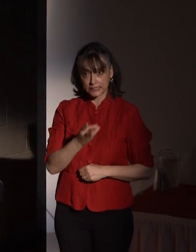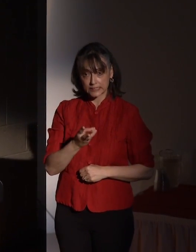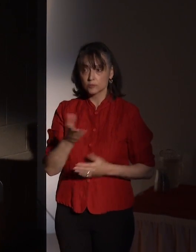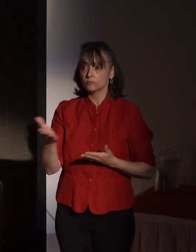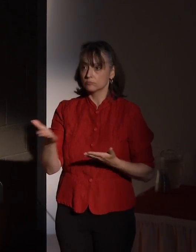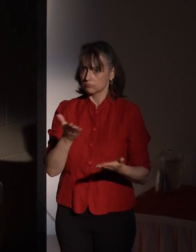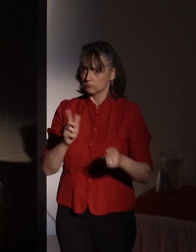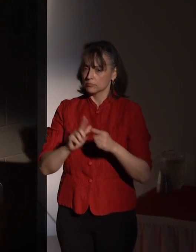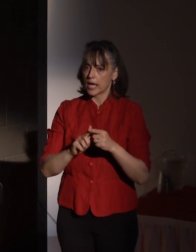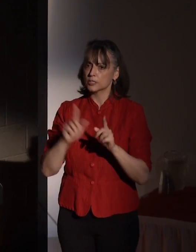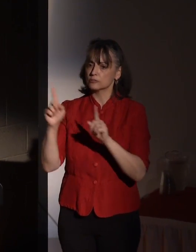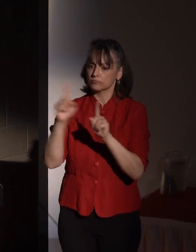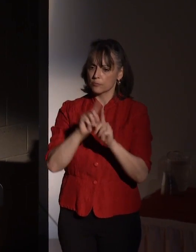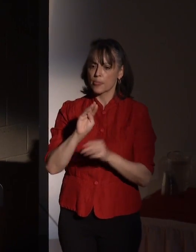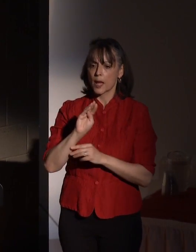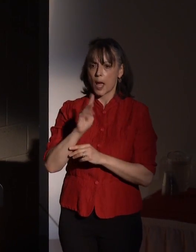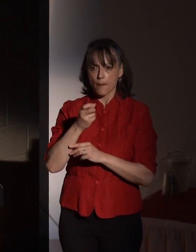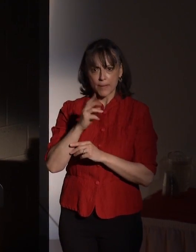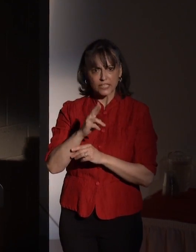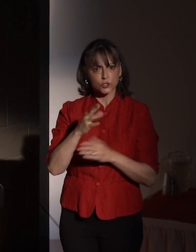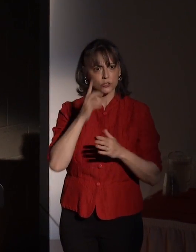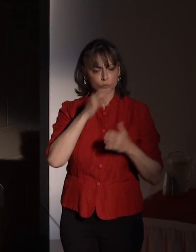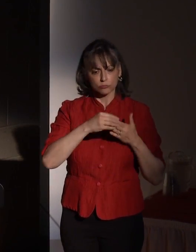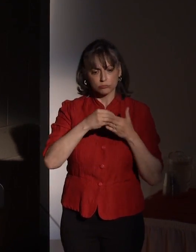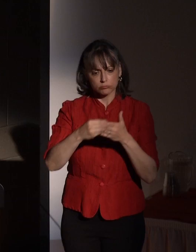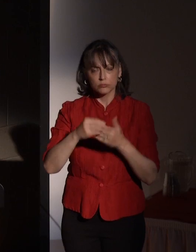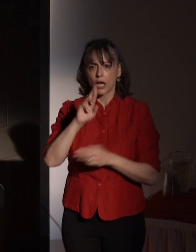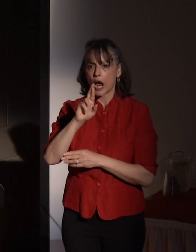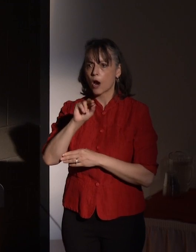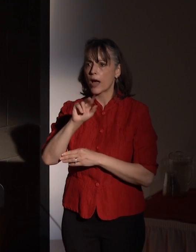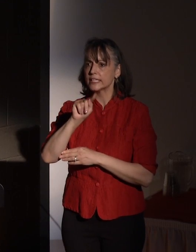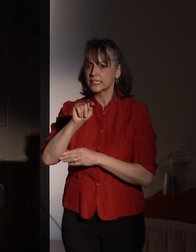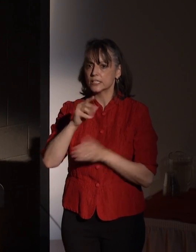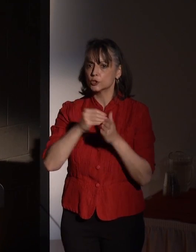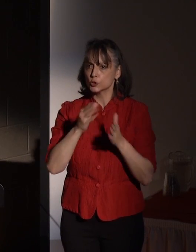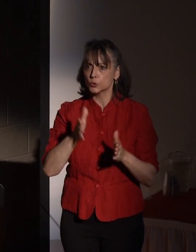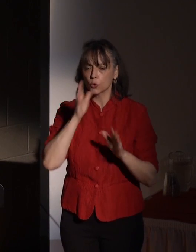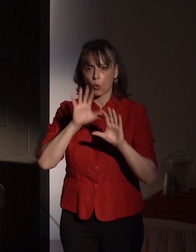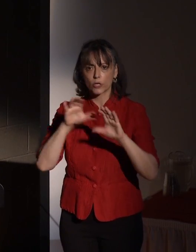as mentors to RIT students or student teams.